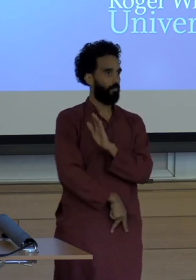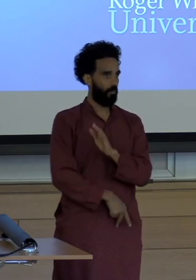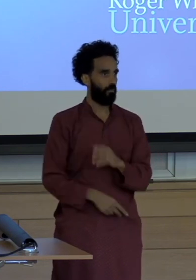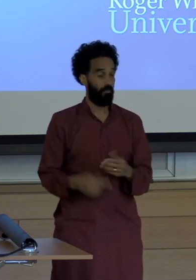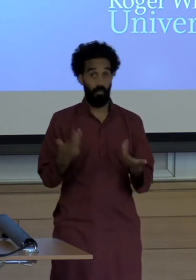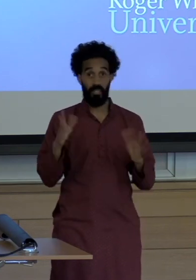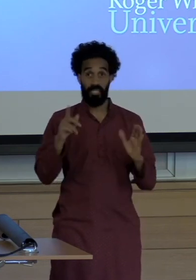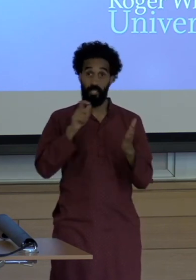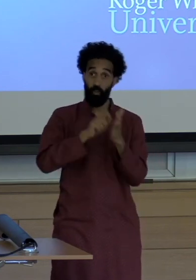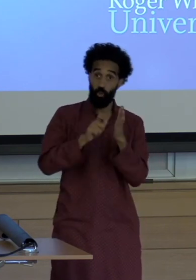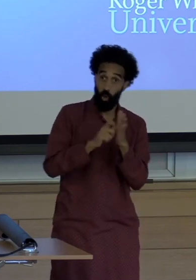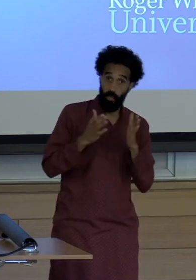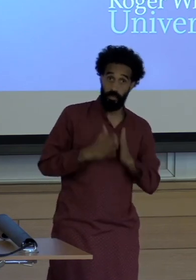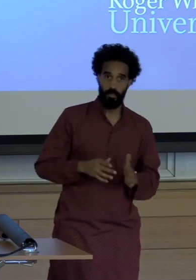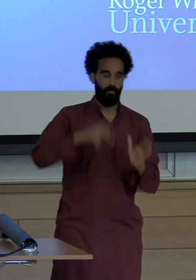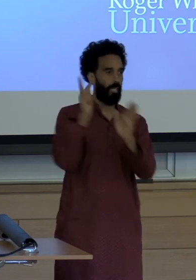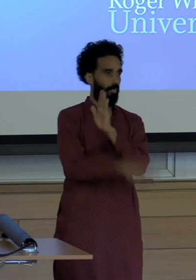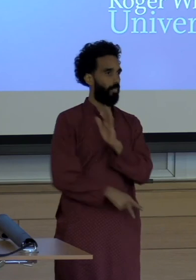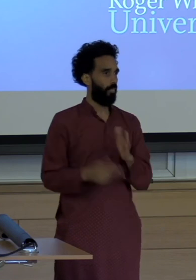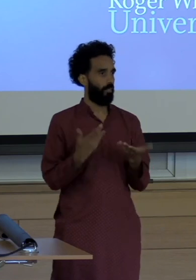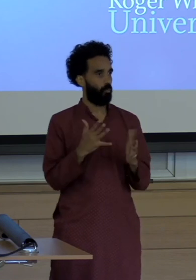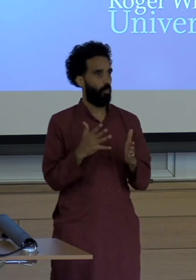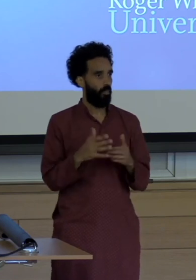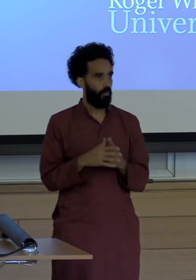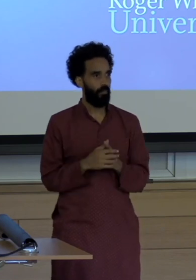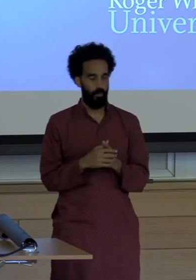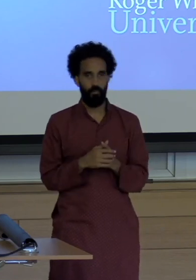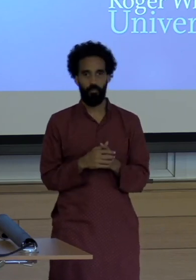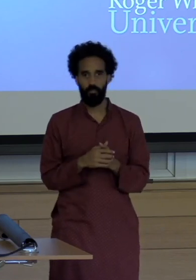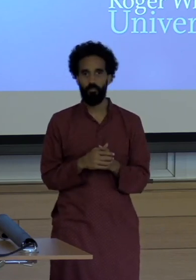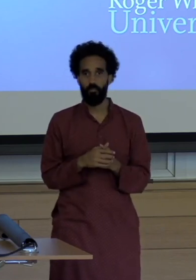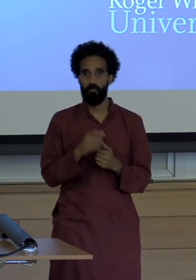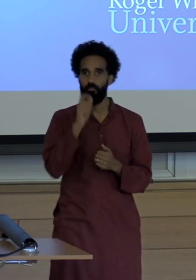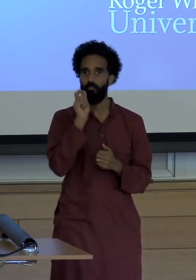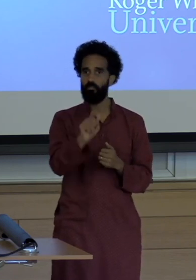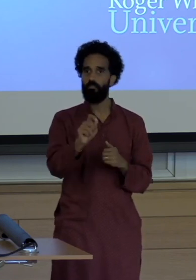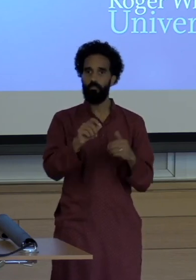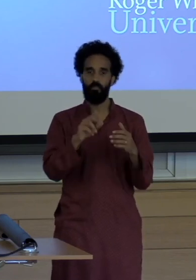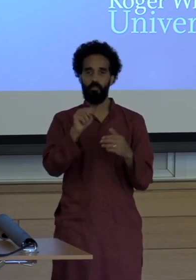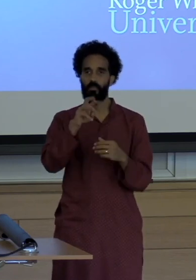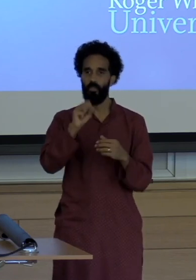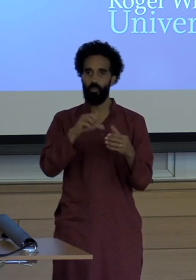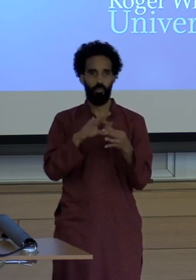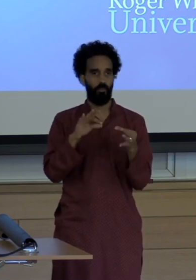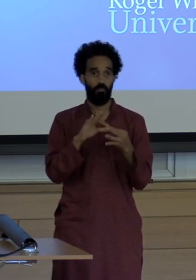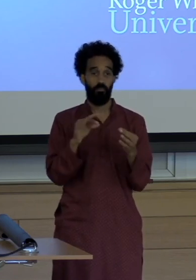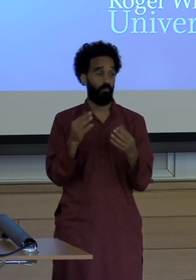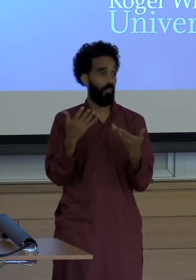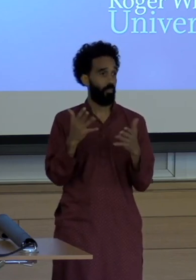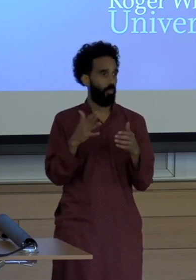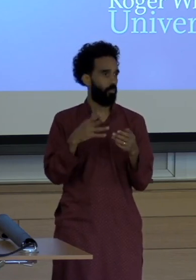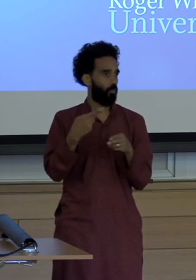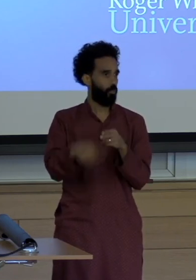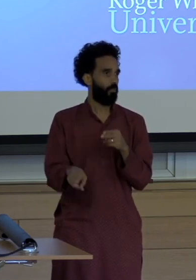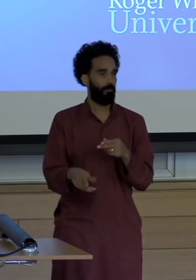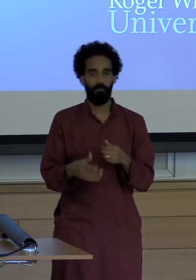students to the Amazon with specializes and the land grab and the plight of indigenous communities and he